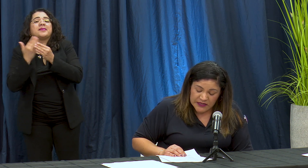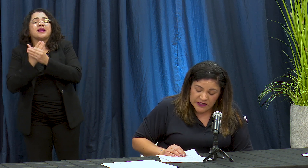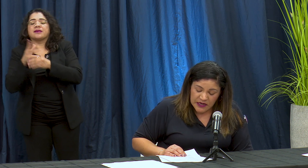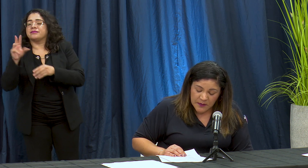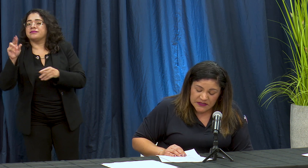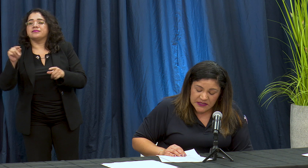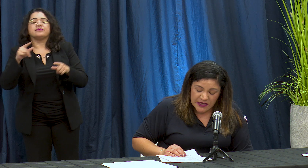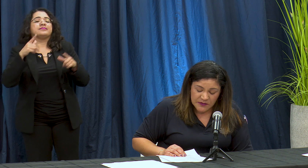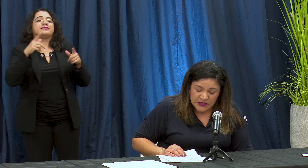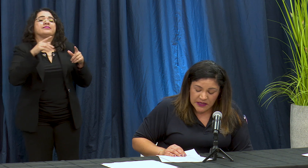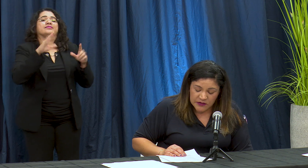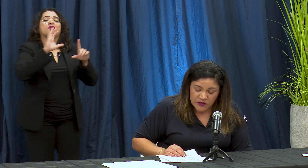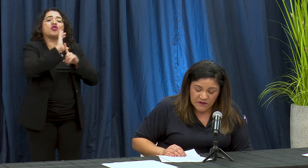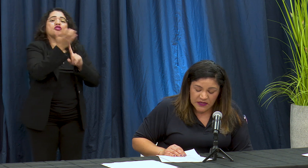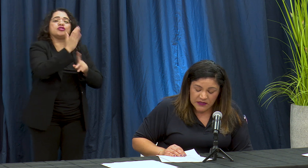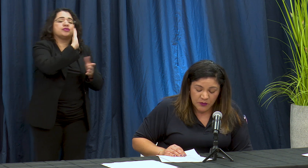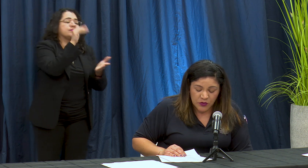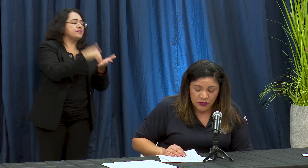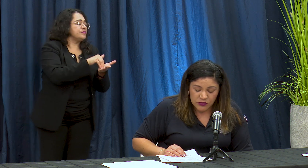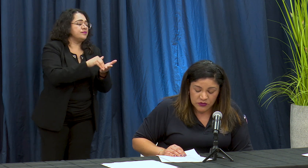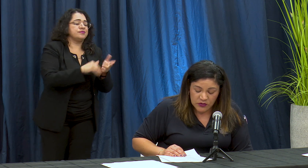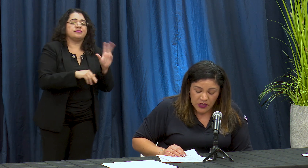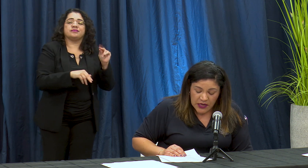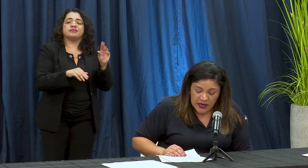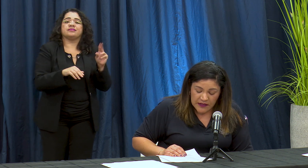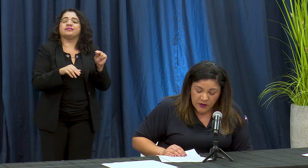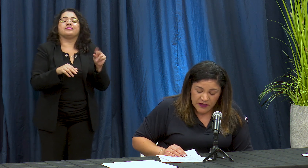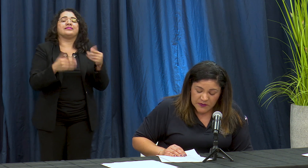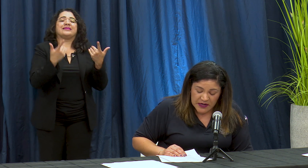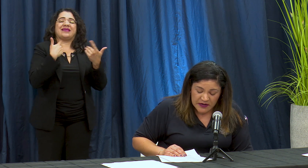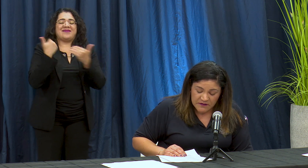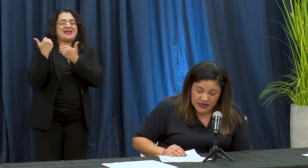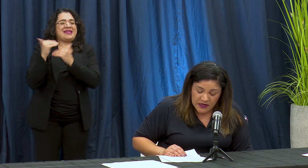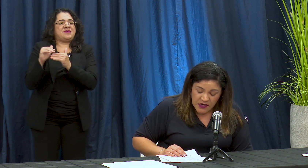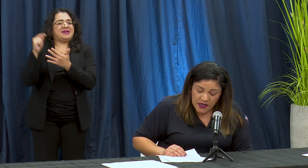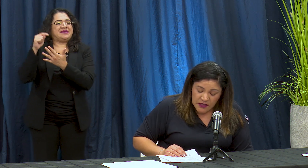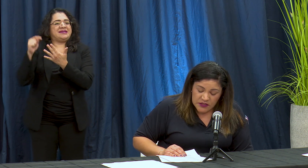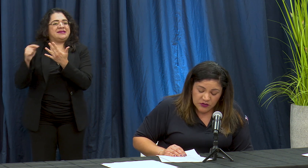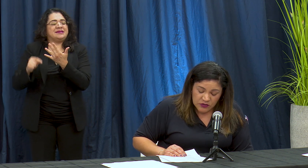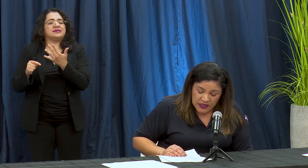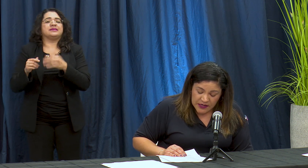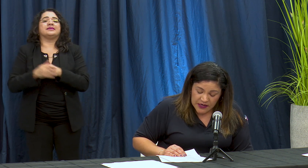de capacidad limitada toda via tampoco no son addict wadis para rear discoteca